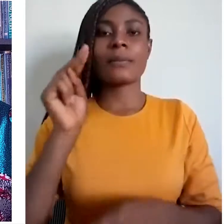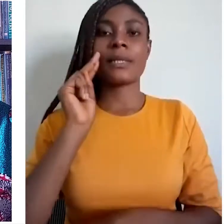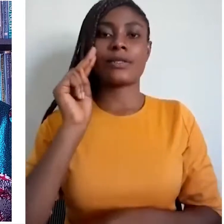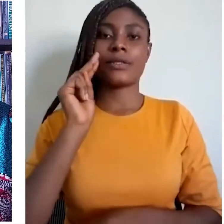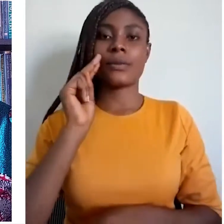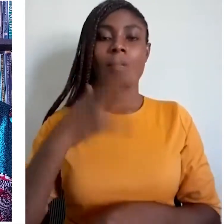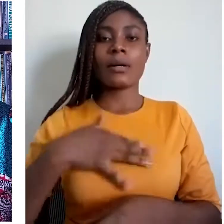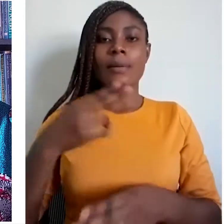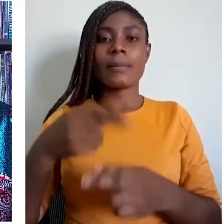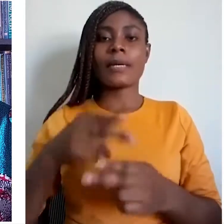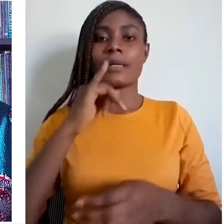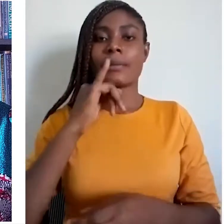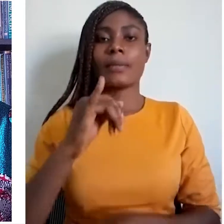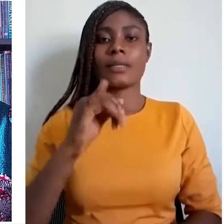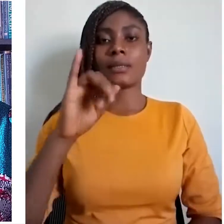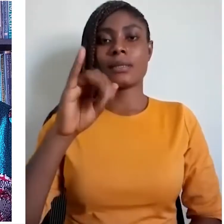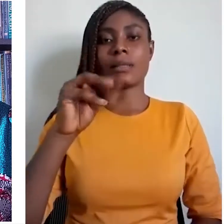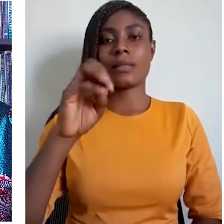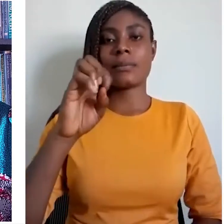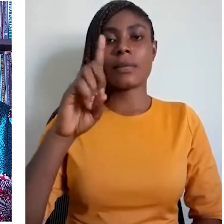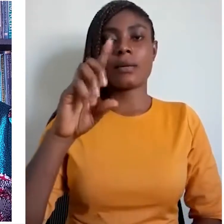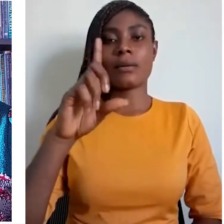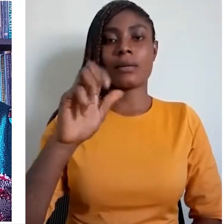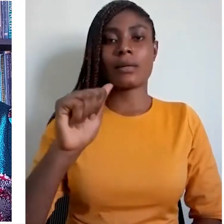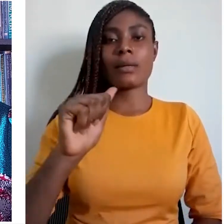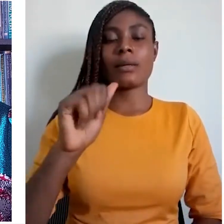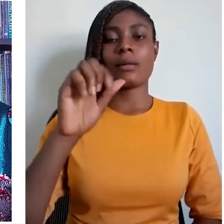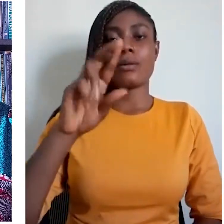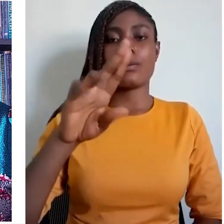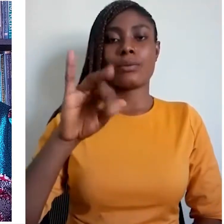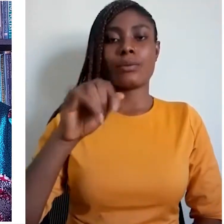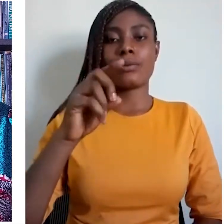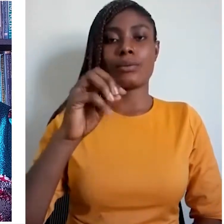My name is Imelda Udoh, and I am a professor of Linguistics and Nigerian languages.